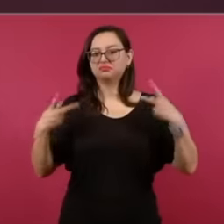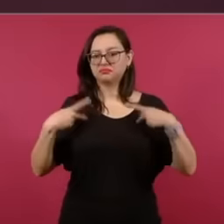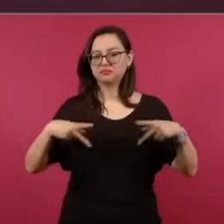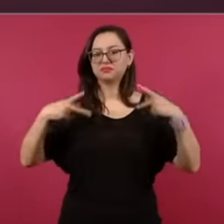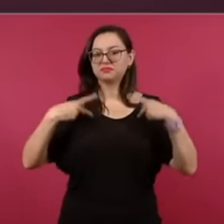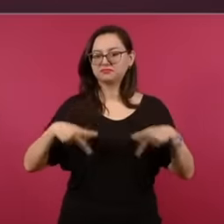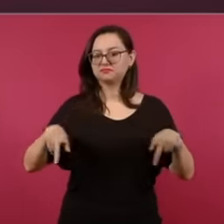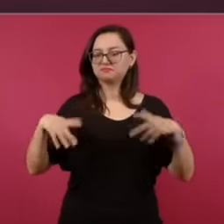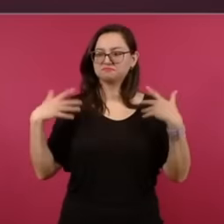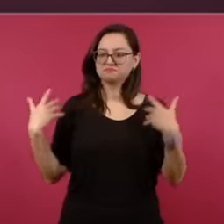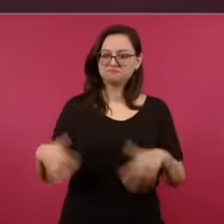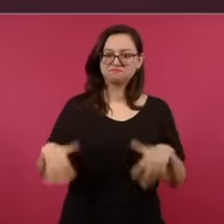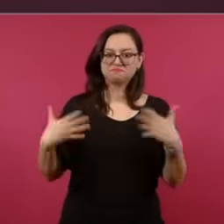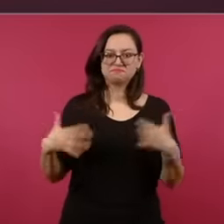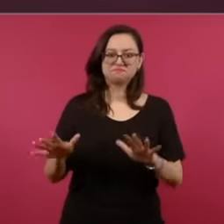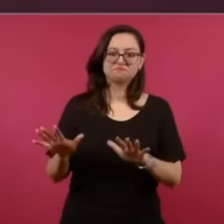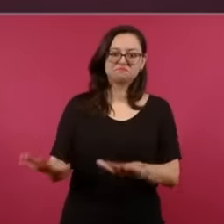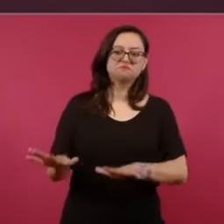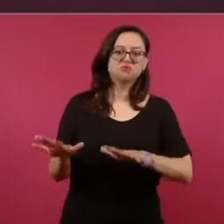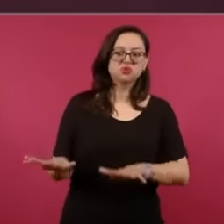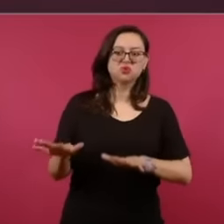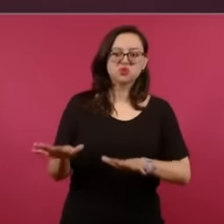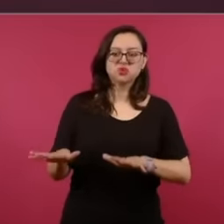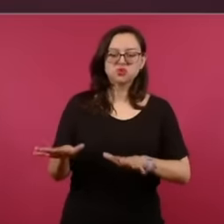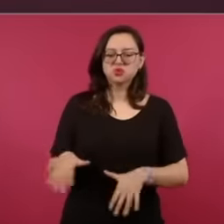unique exceptional